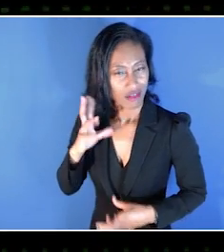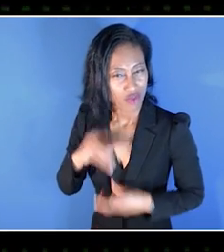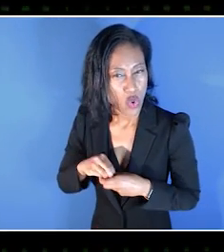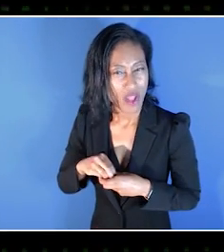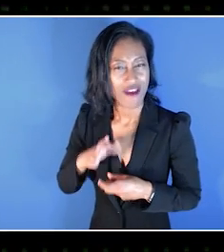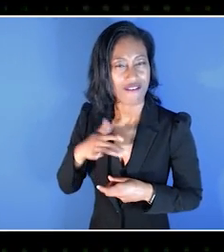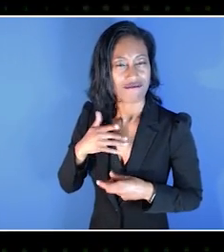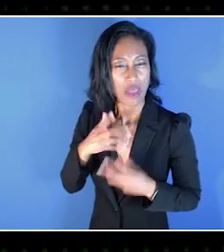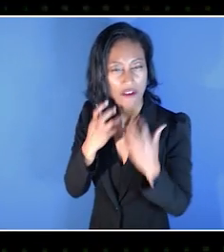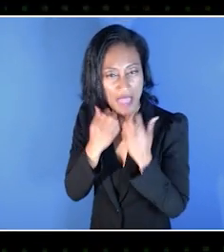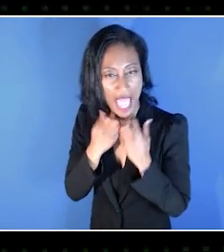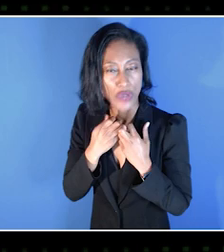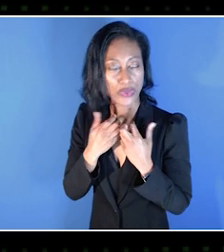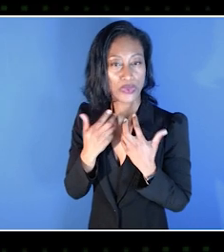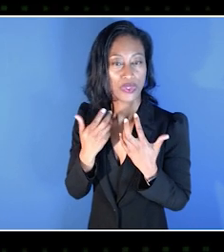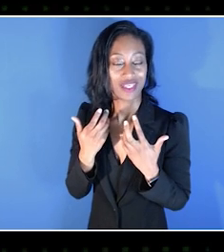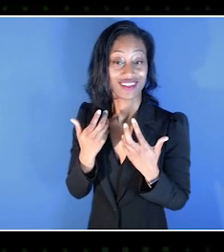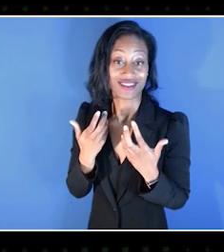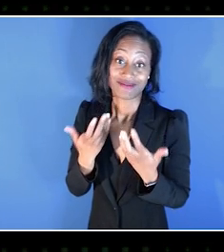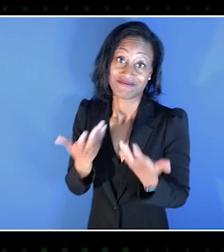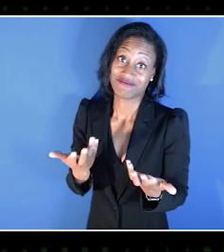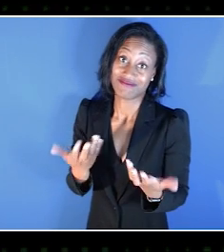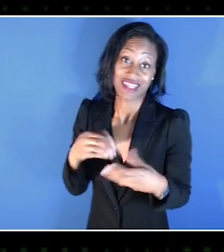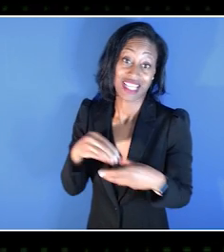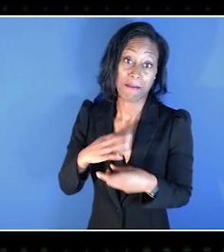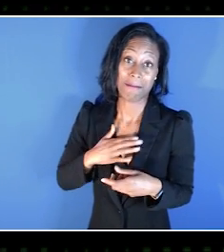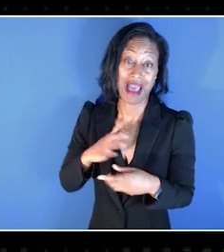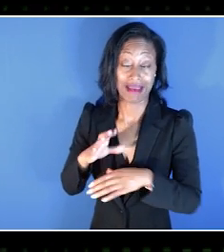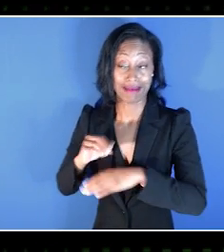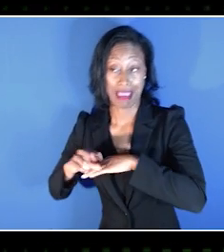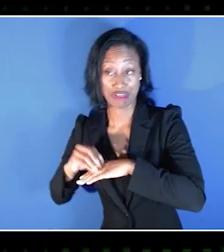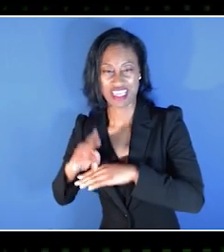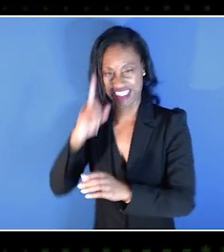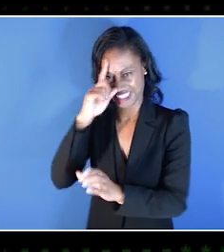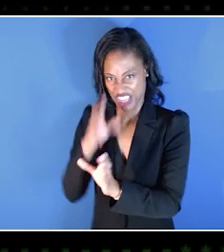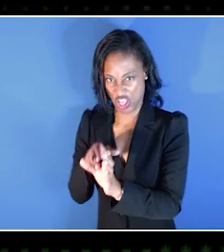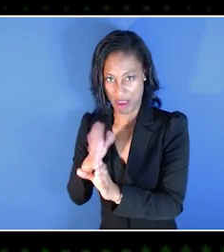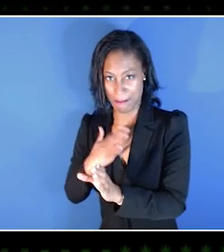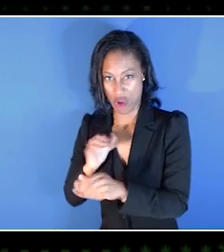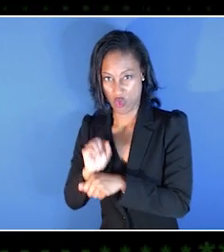and feeling valued, which in my counseling in psychology, I notice,